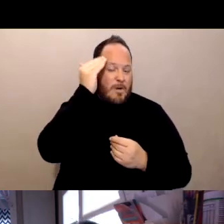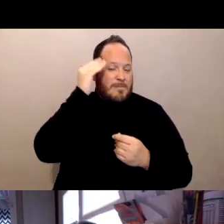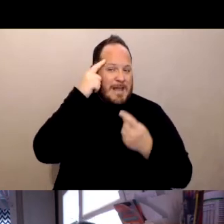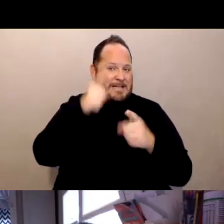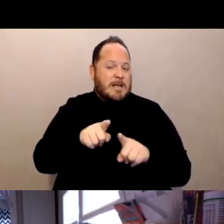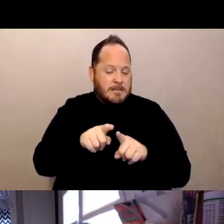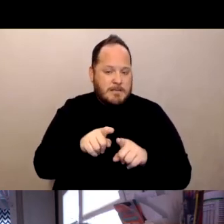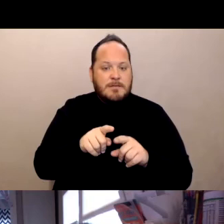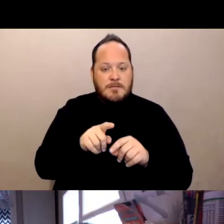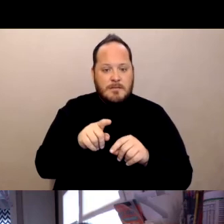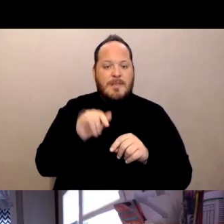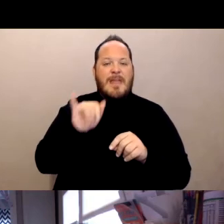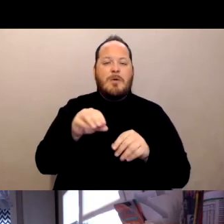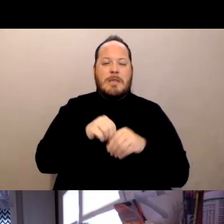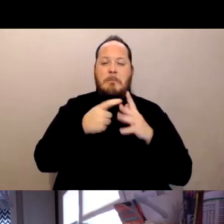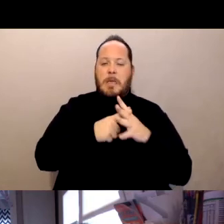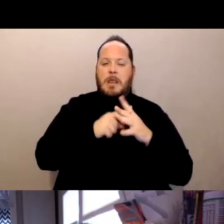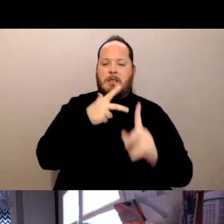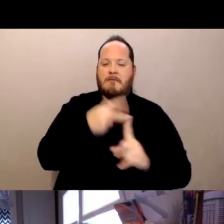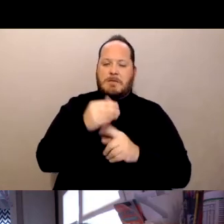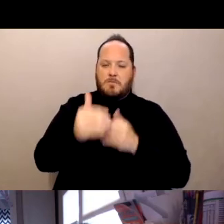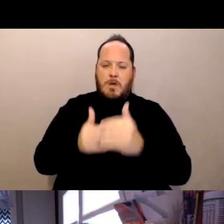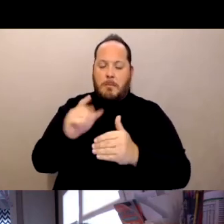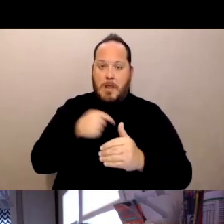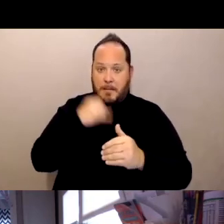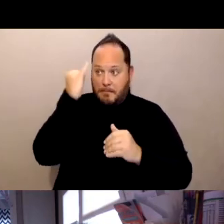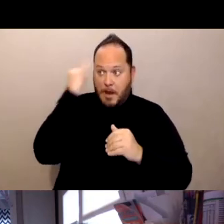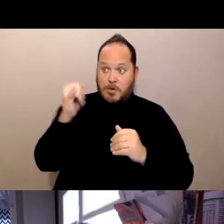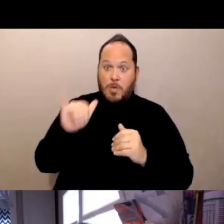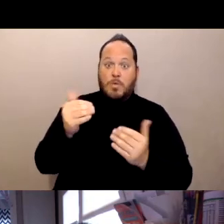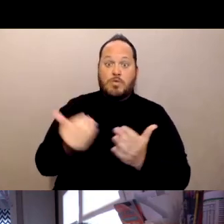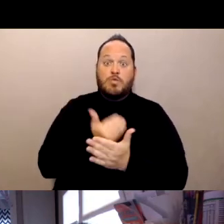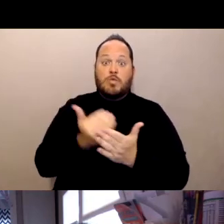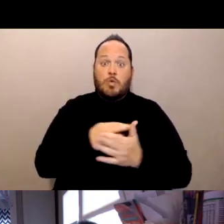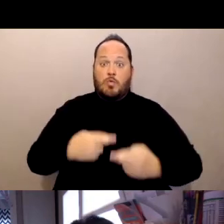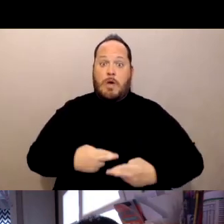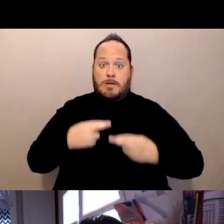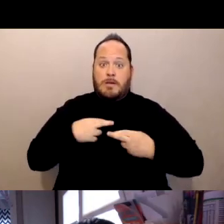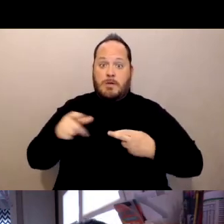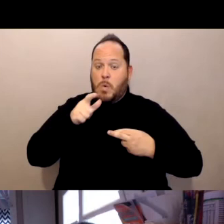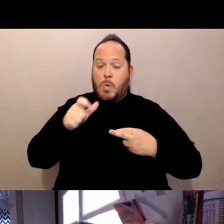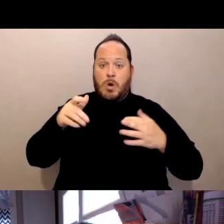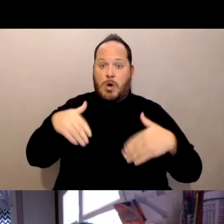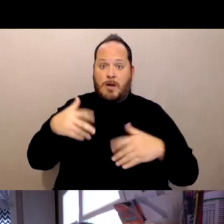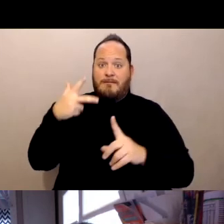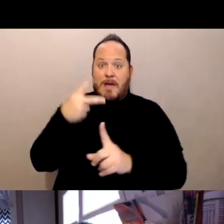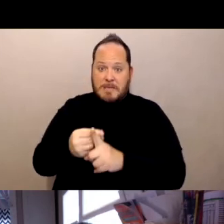although I imagine that new residents who are unvaccinated are being presented with the option of getting the vaccine